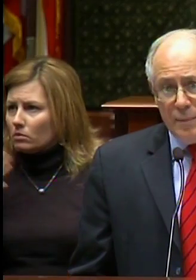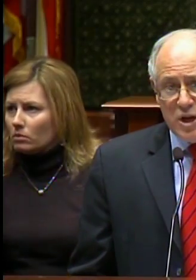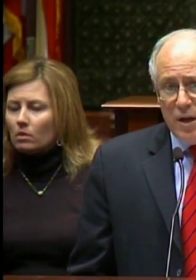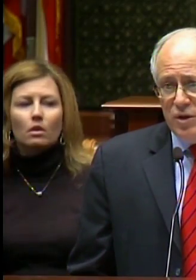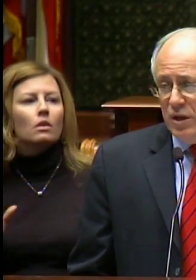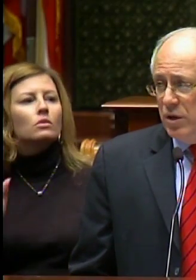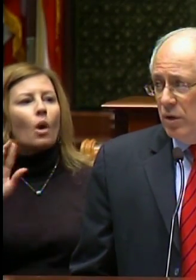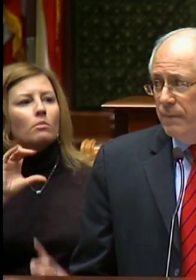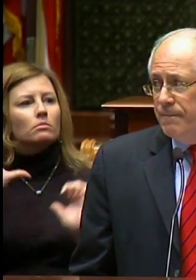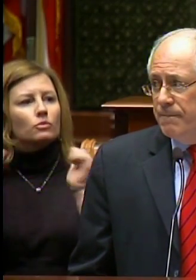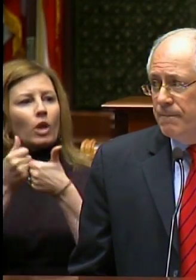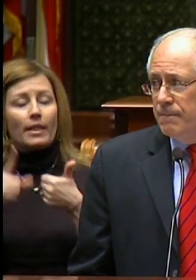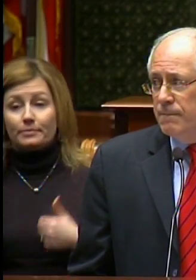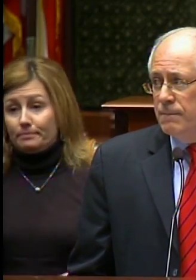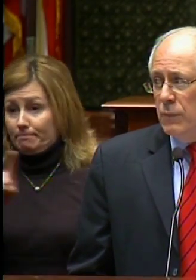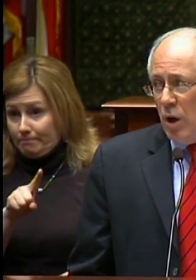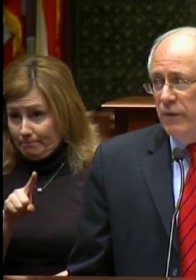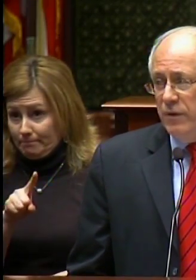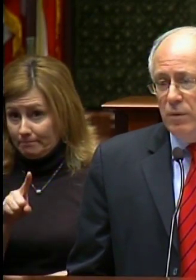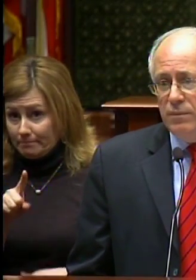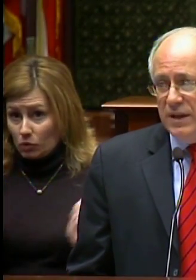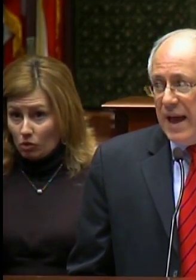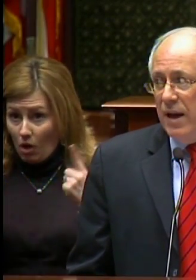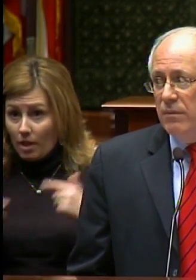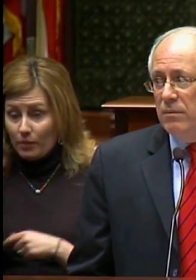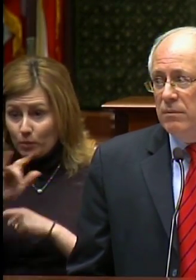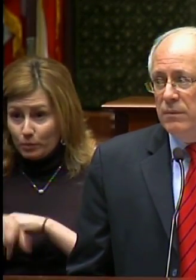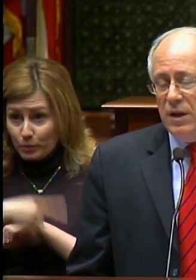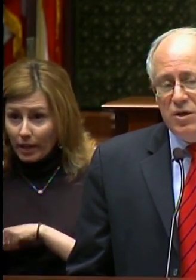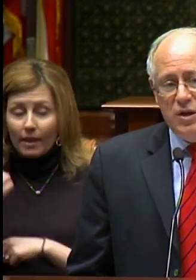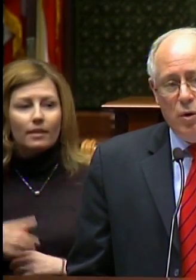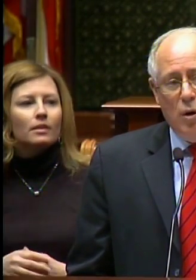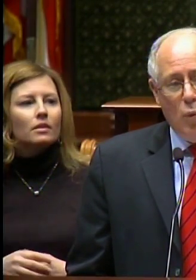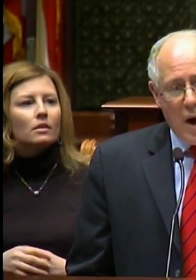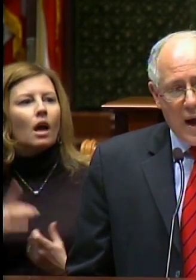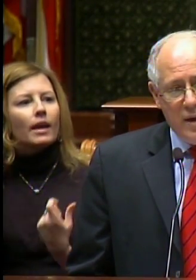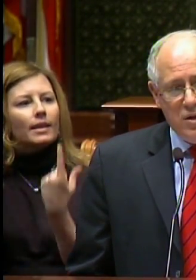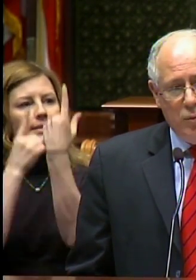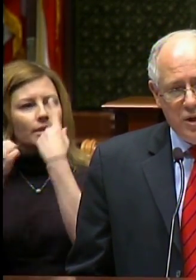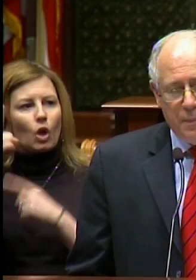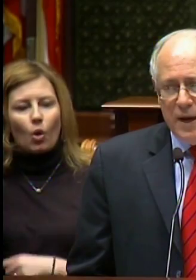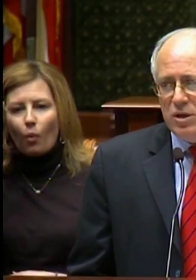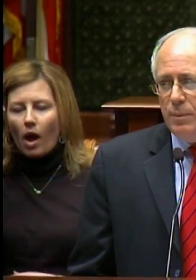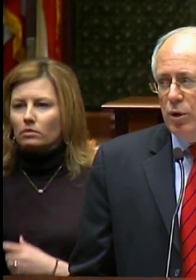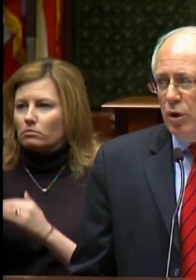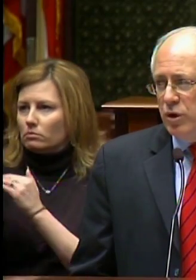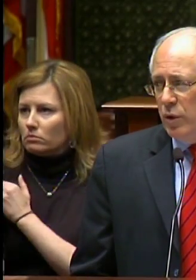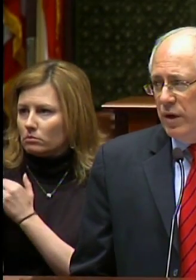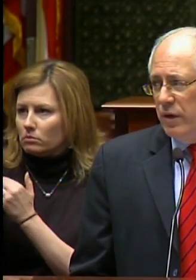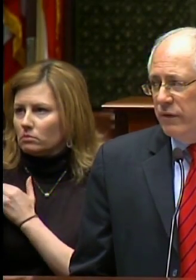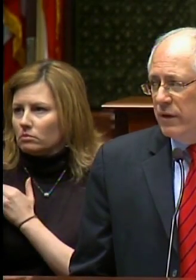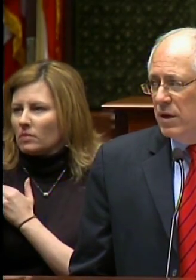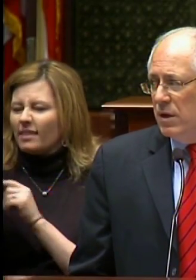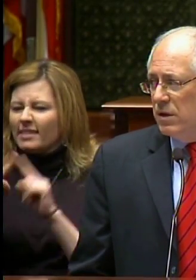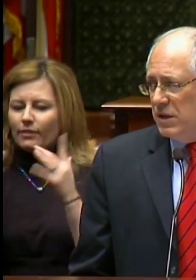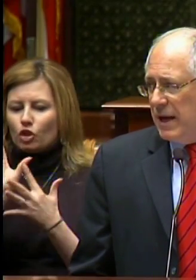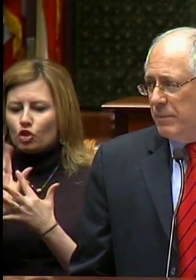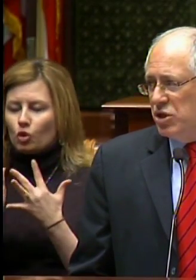So I am challenging you today to consider a wise and responsible alternative to damaging